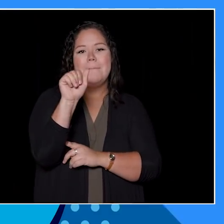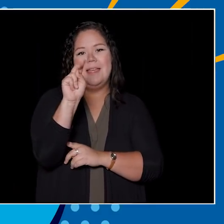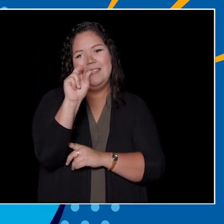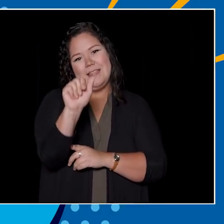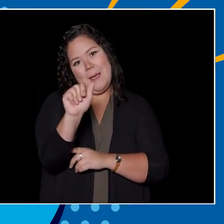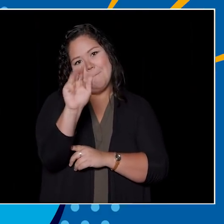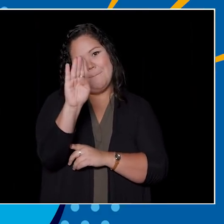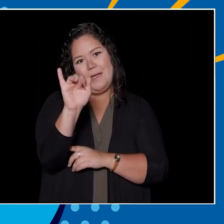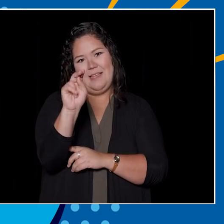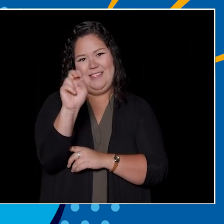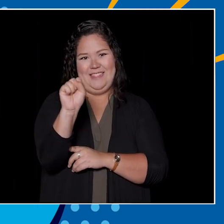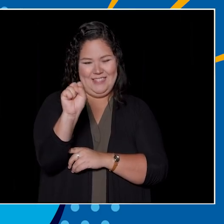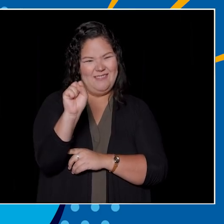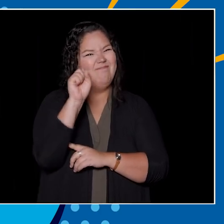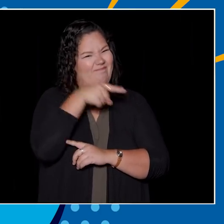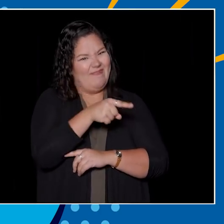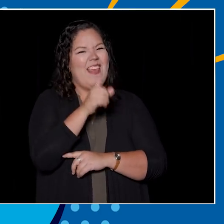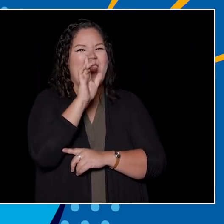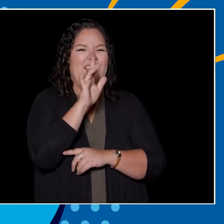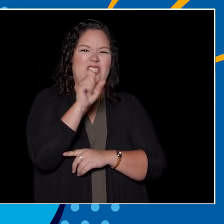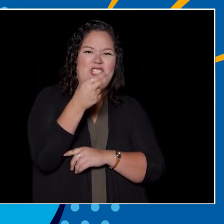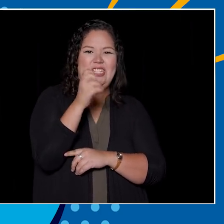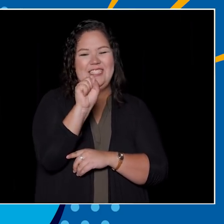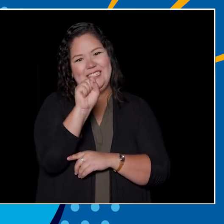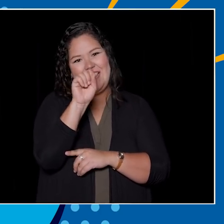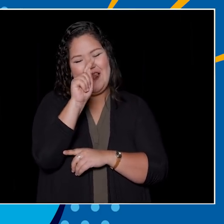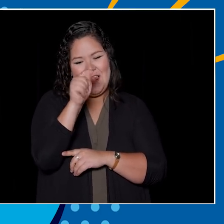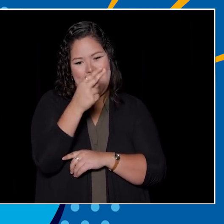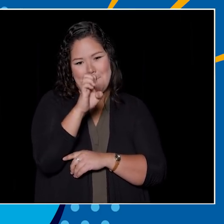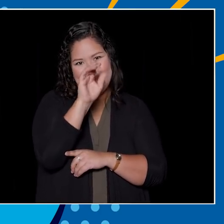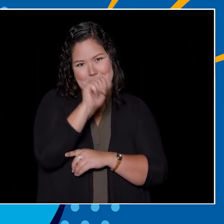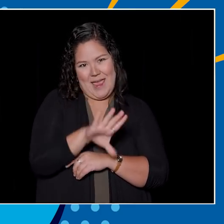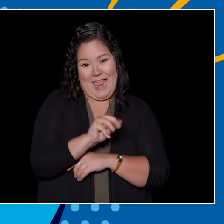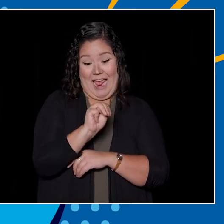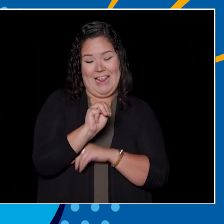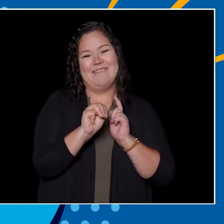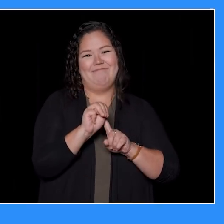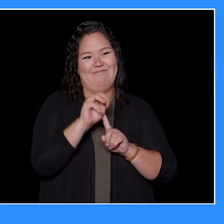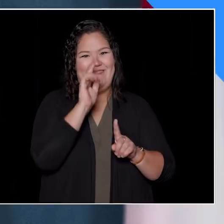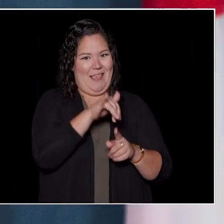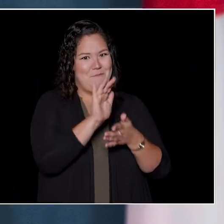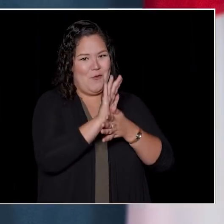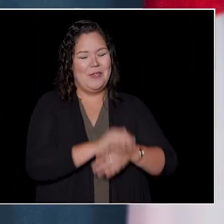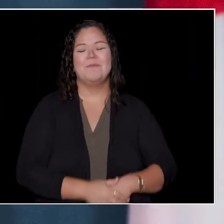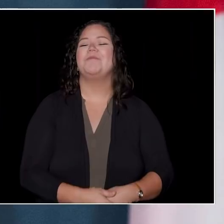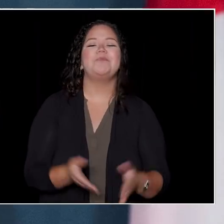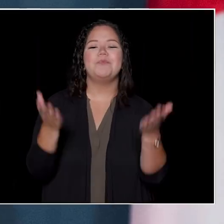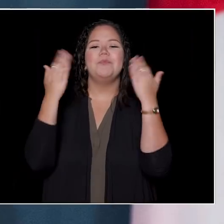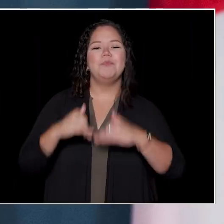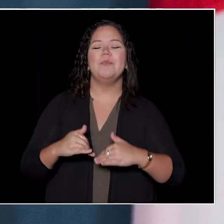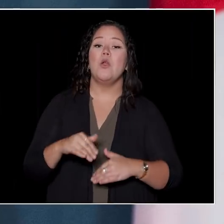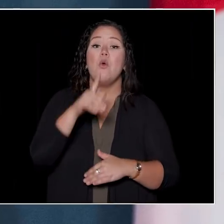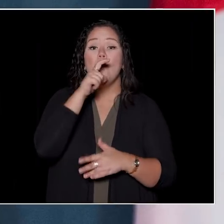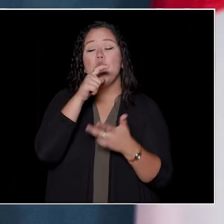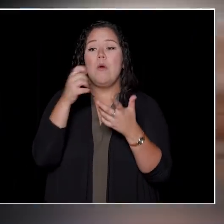All right, onto our next question. Who helped start UBC's first on campus pub? Is it A, Justin Trudeau,